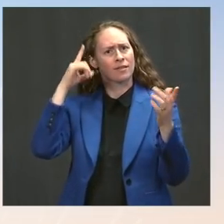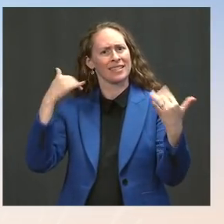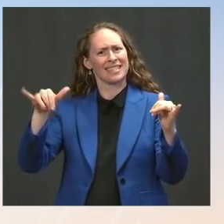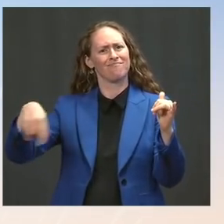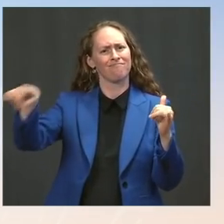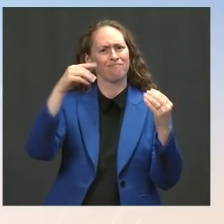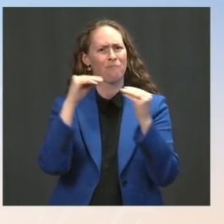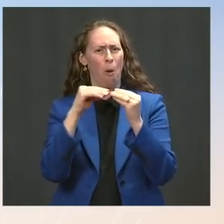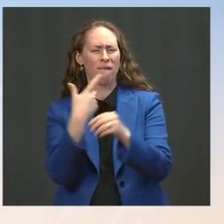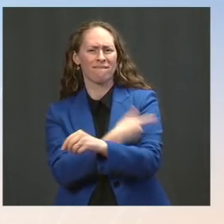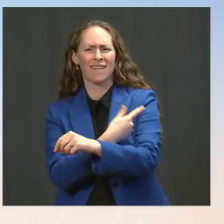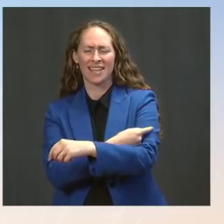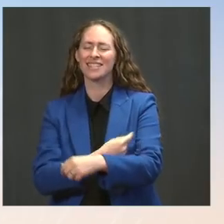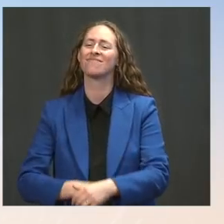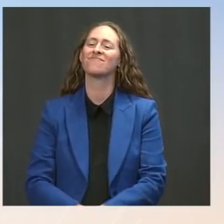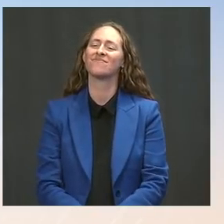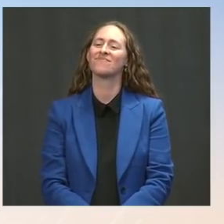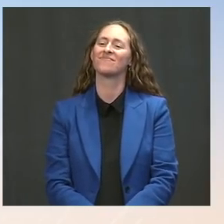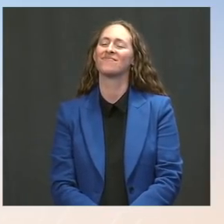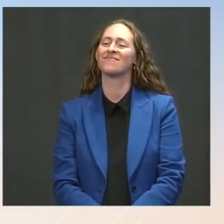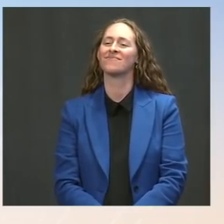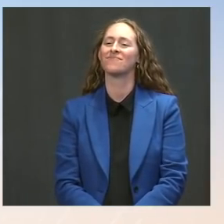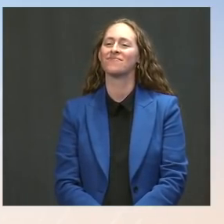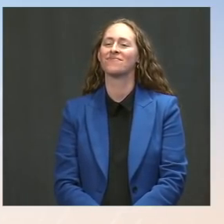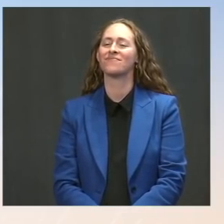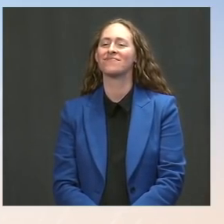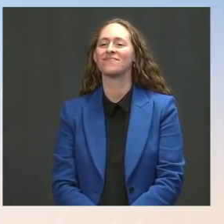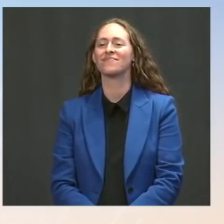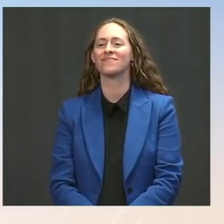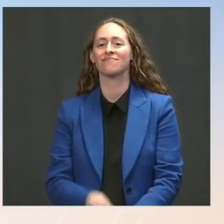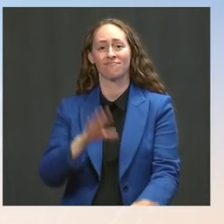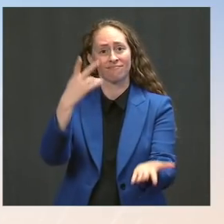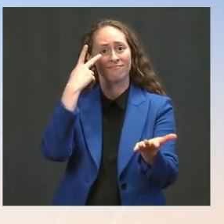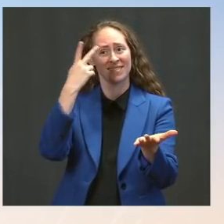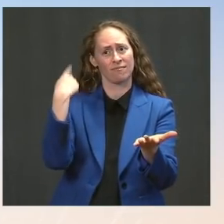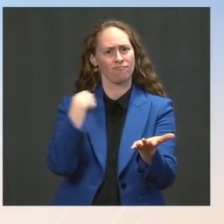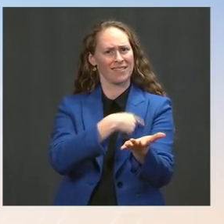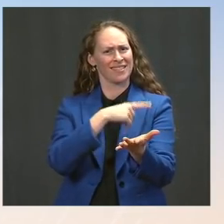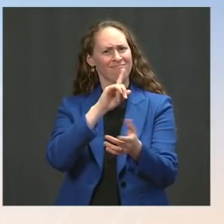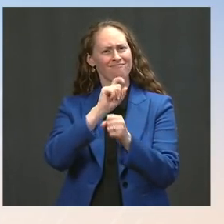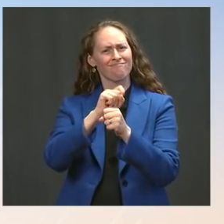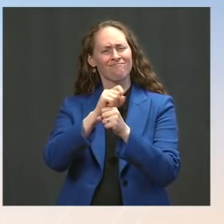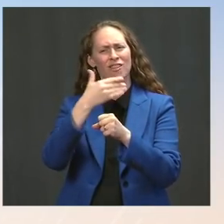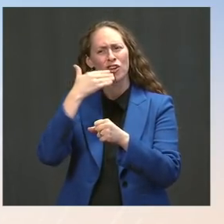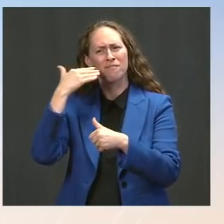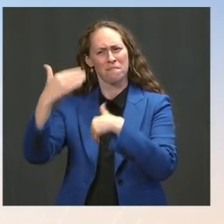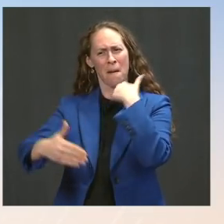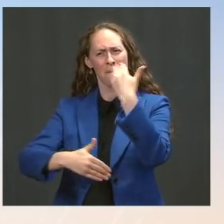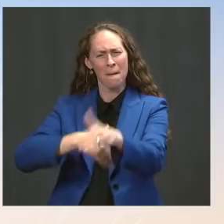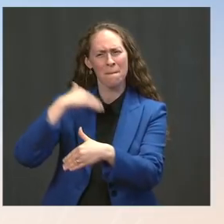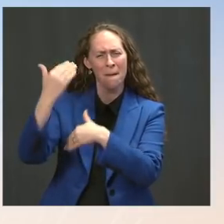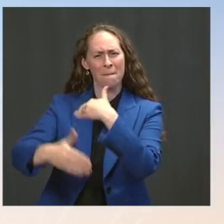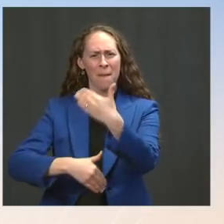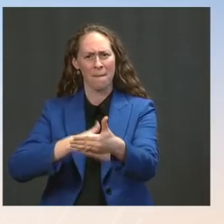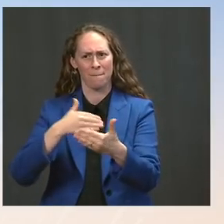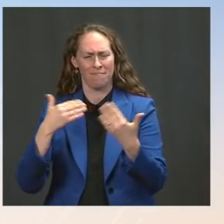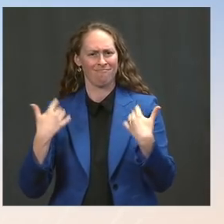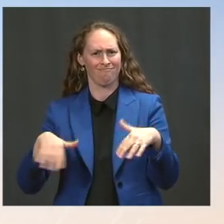we've made pretty incredible progress with our vaccination effort. Sixty percent of adult Americans are fully vaccinated, including 80 percent of seniors.